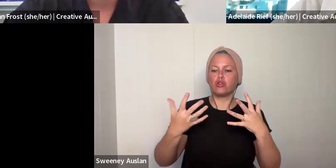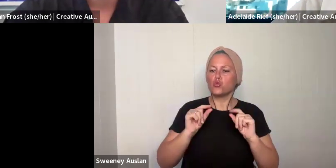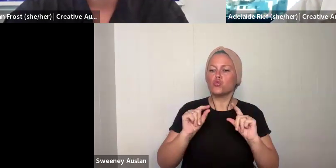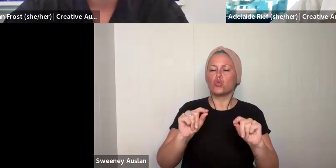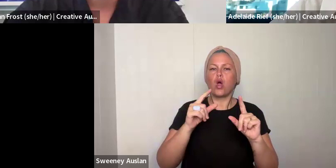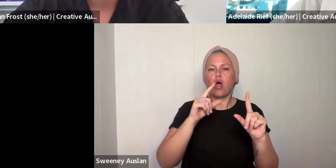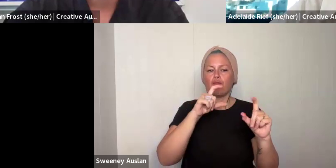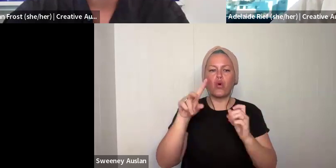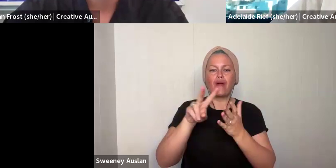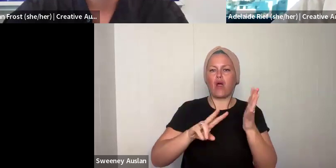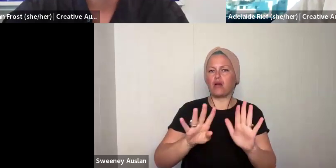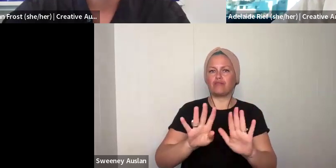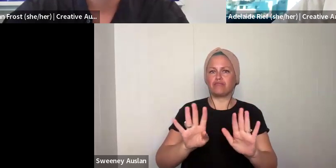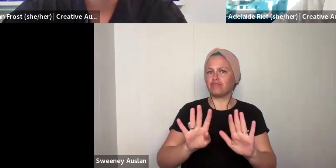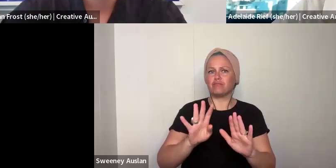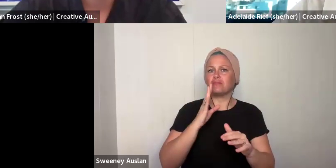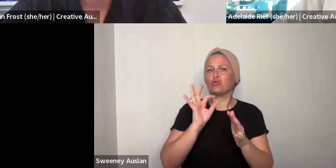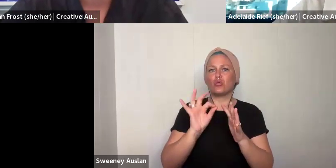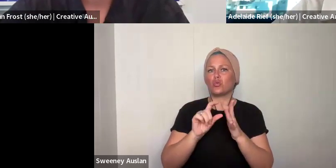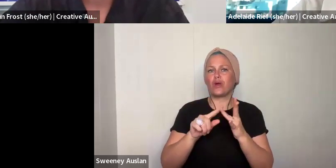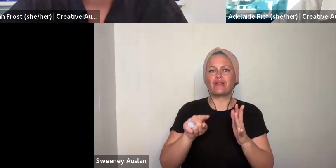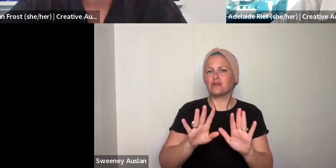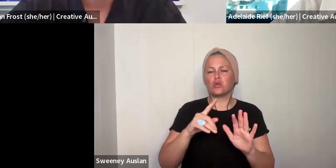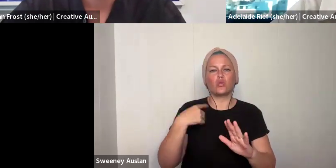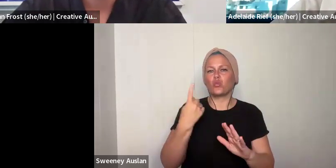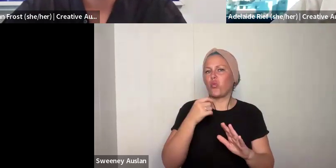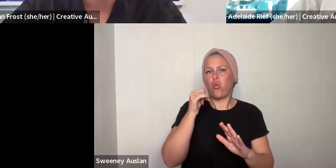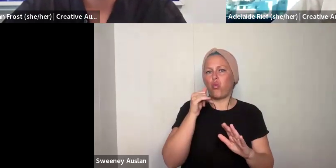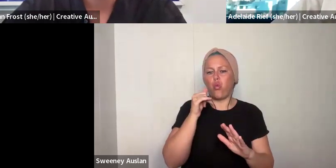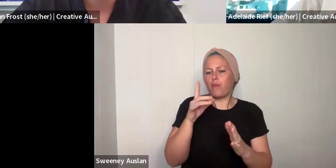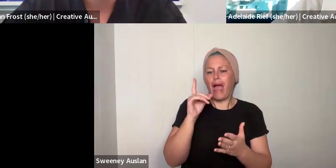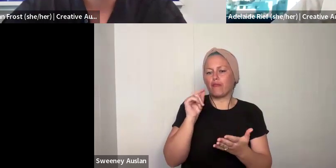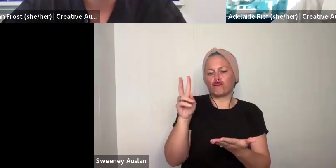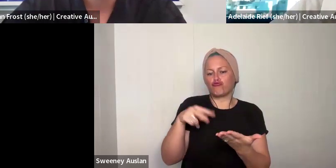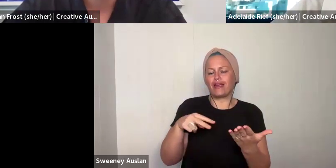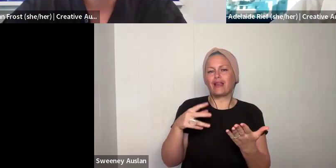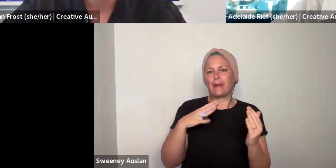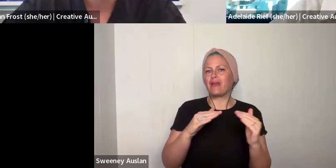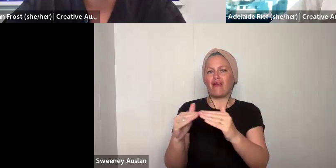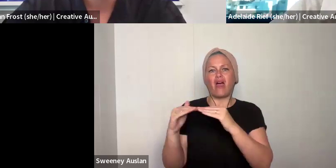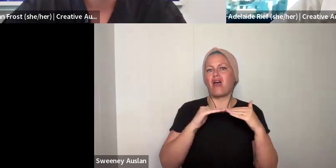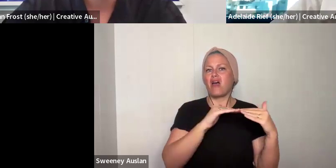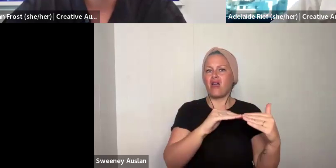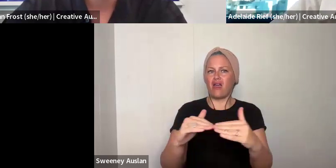CV. Please don't attach any other additional support material. This is not the same as applying for a project grant. You